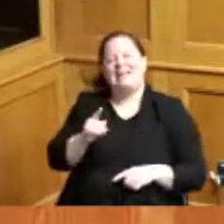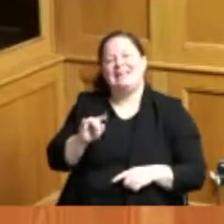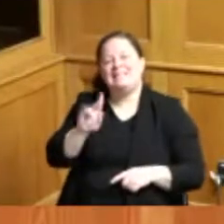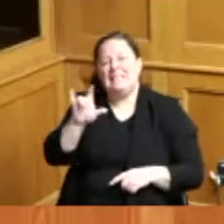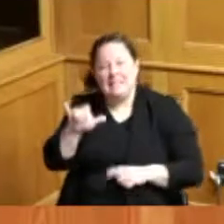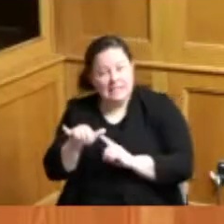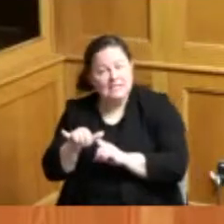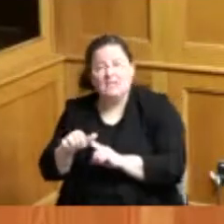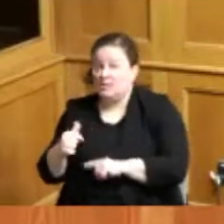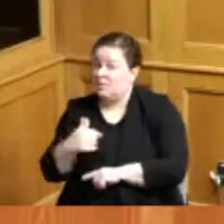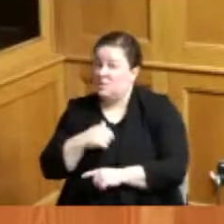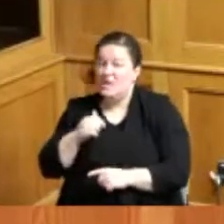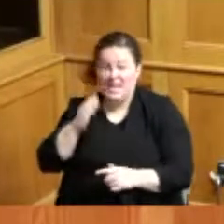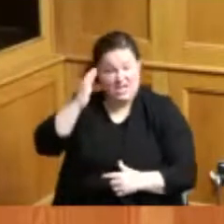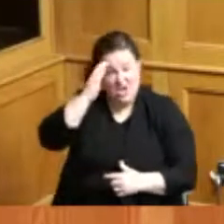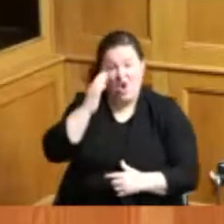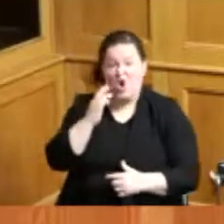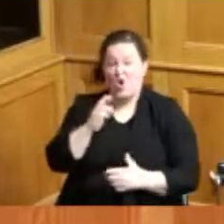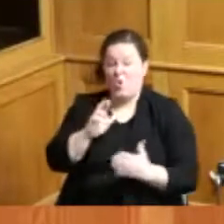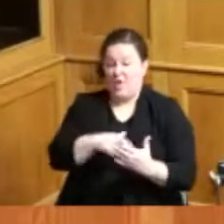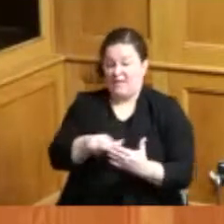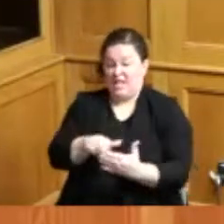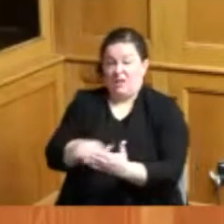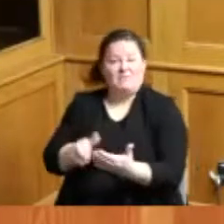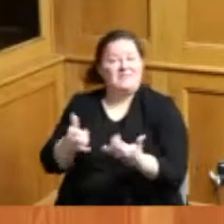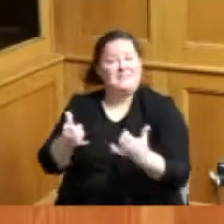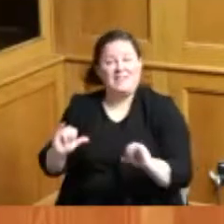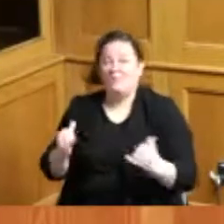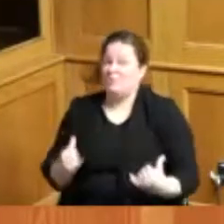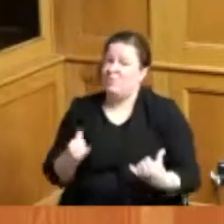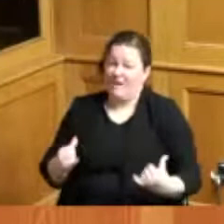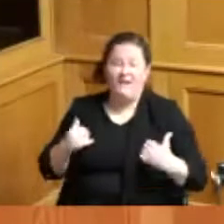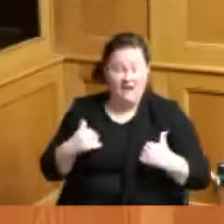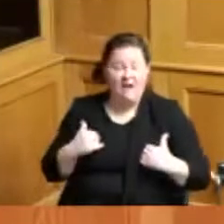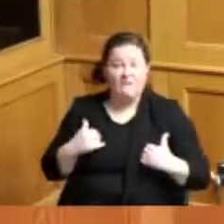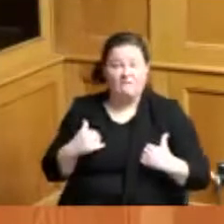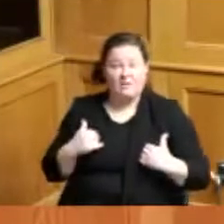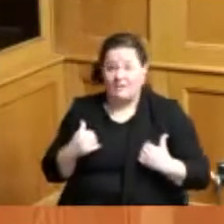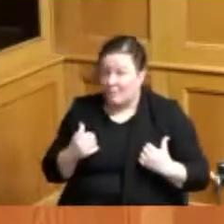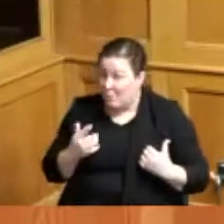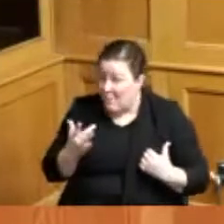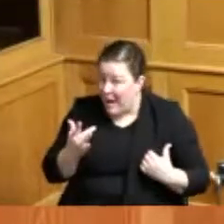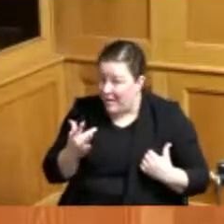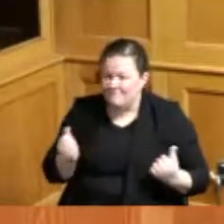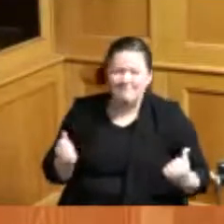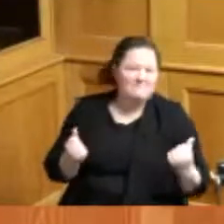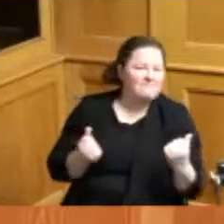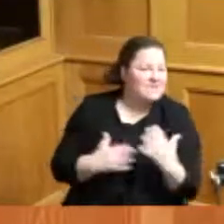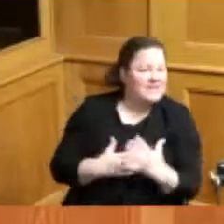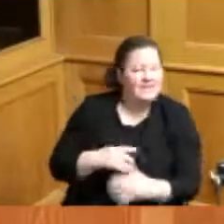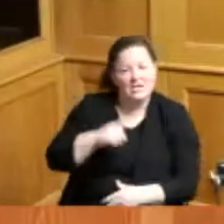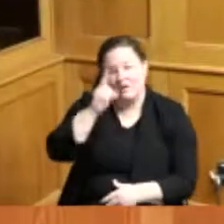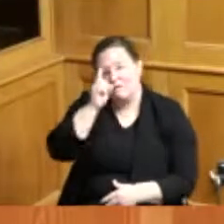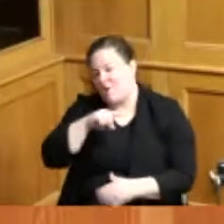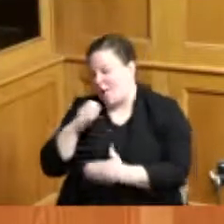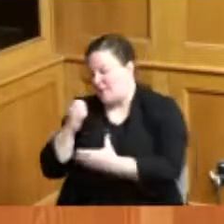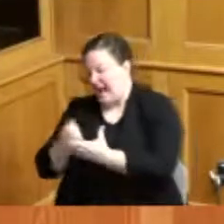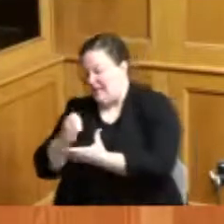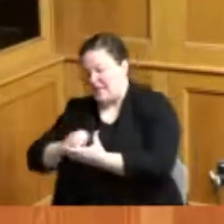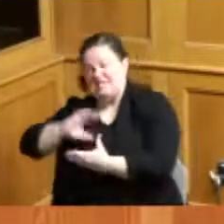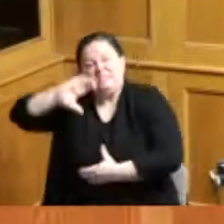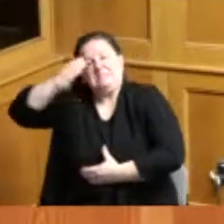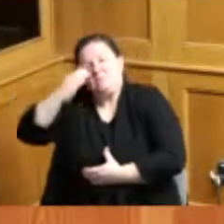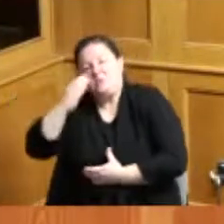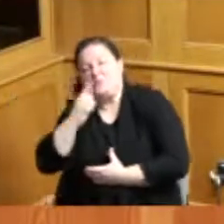does exist a lot of it is because of fear false evidence appearing real I believe that knowledge